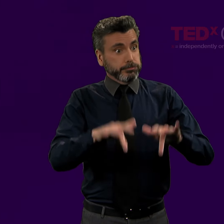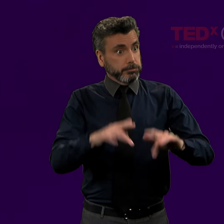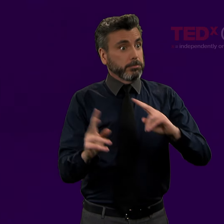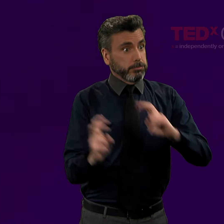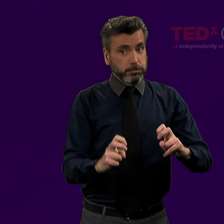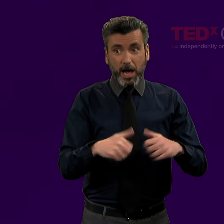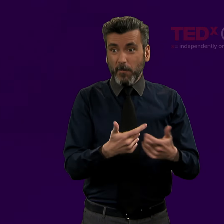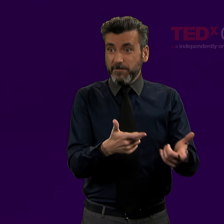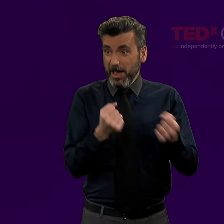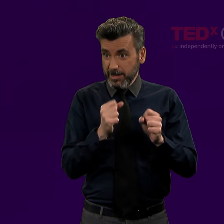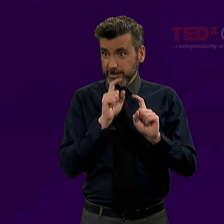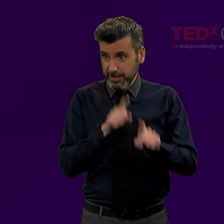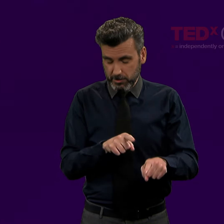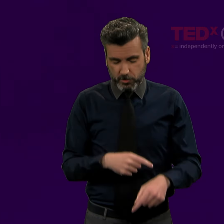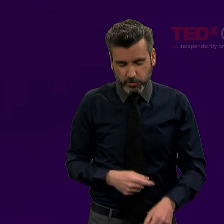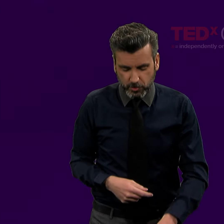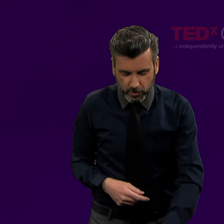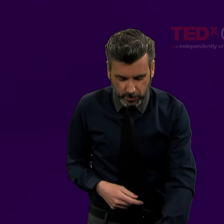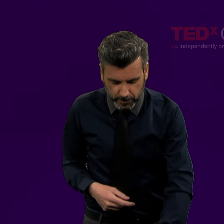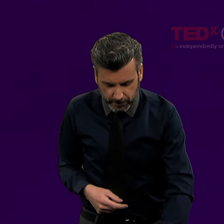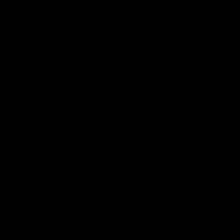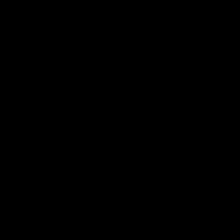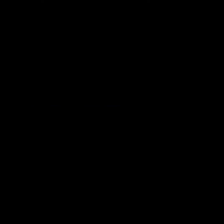and we analyzed their reaction times in the different conditions.